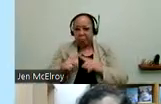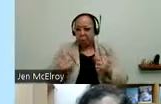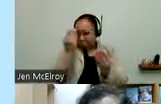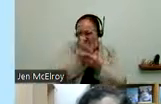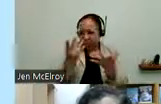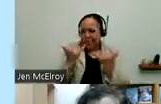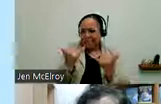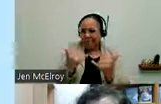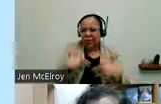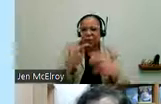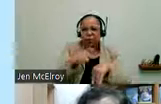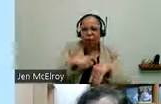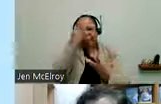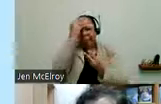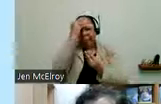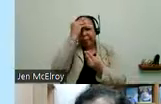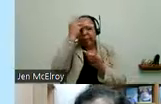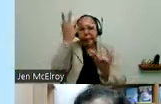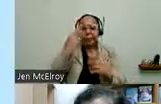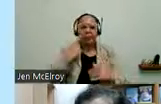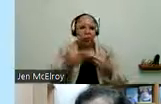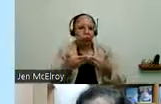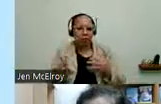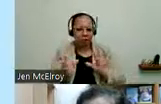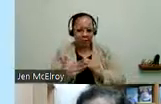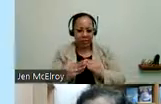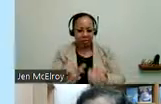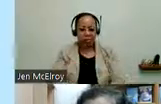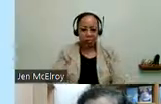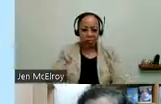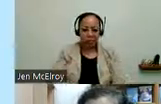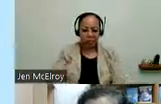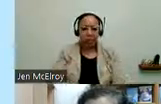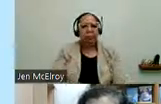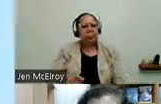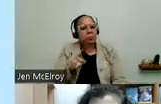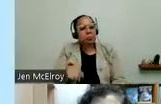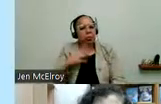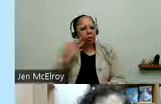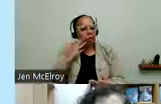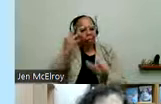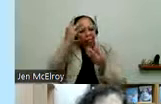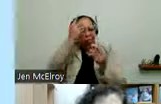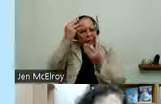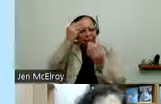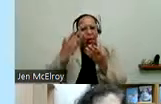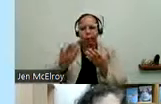rest of this session. I would love you to think about